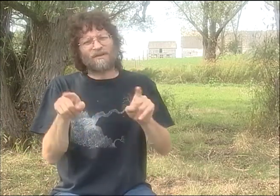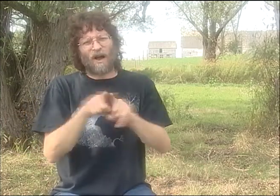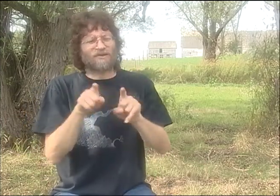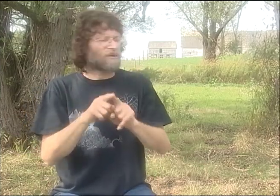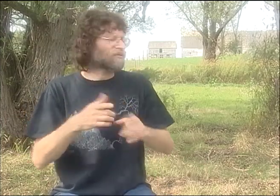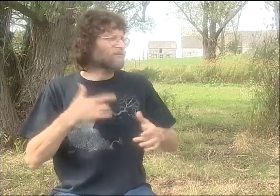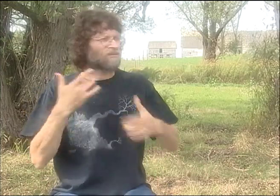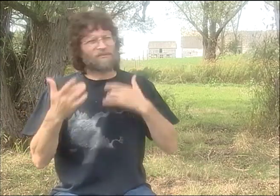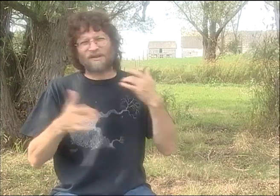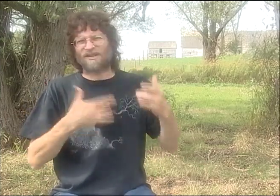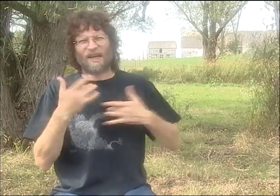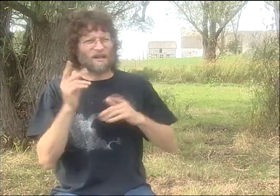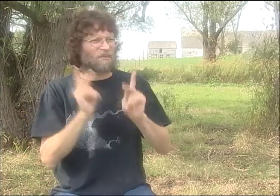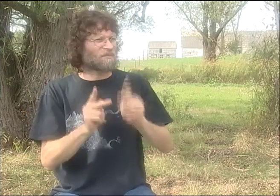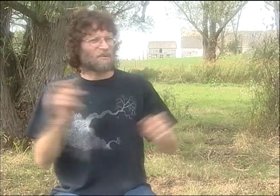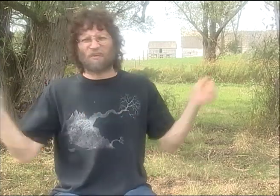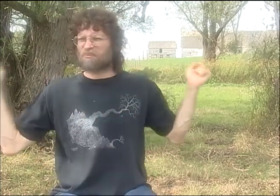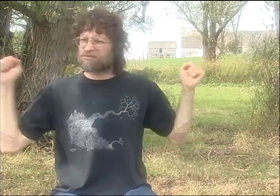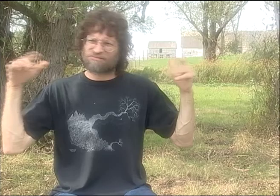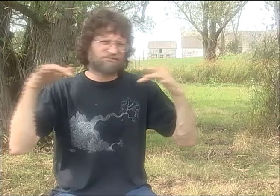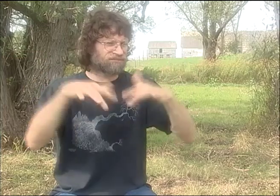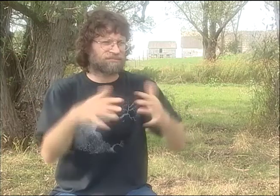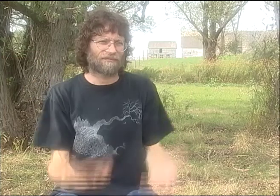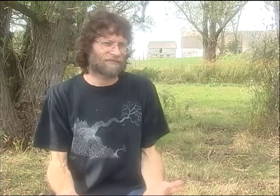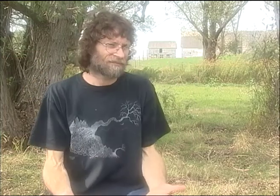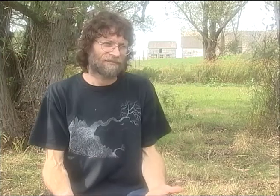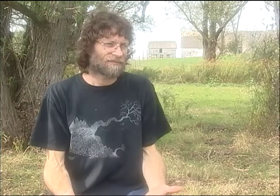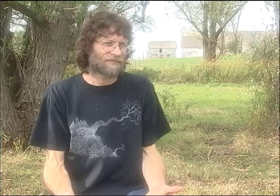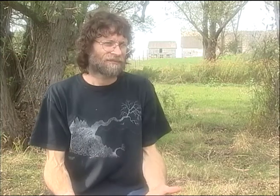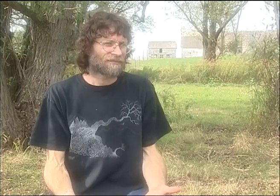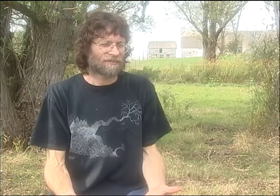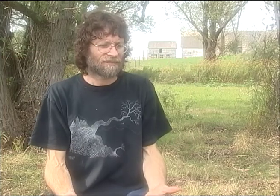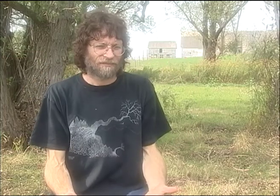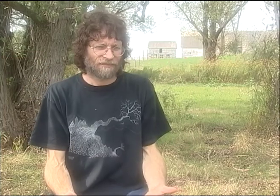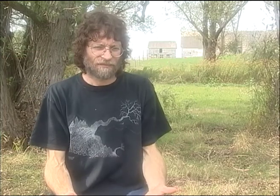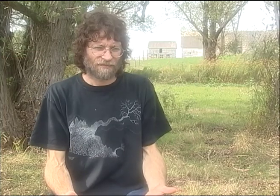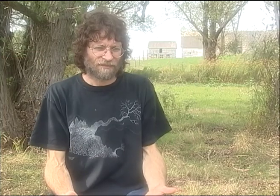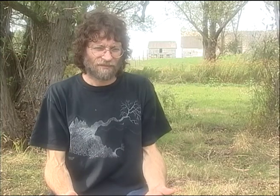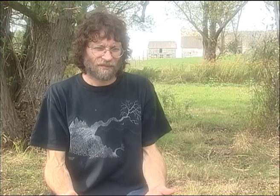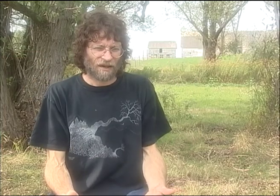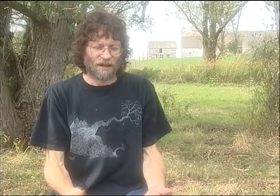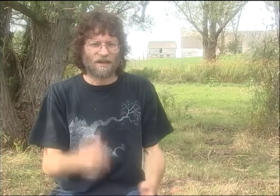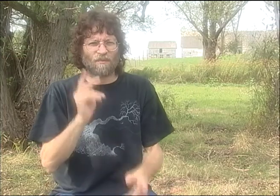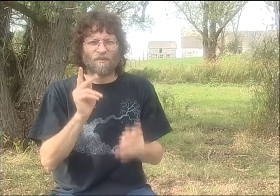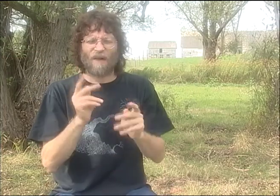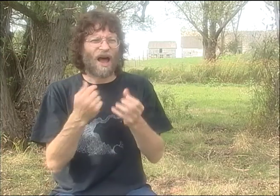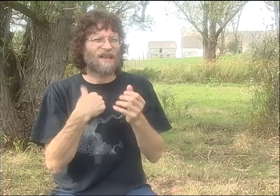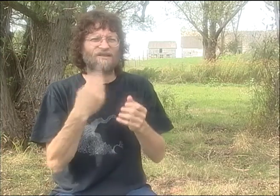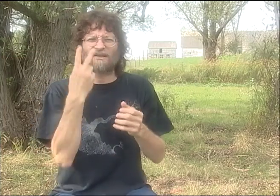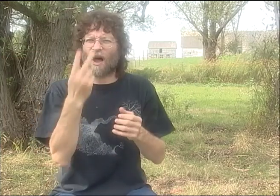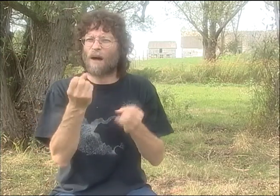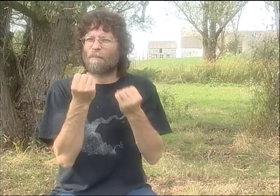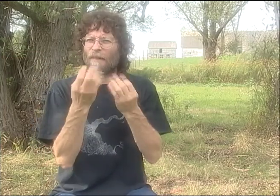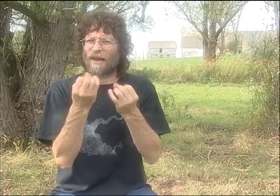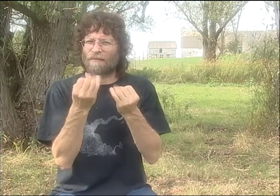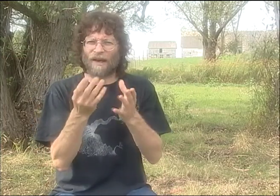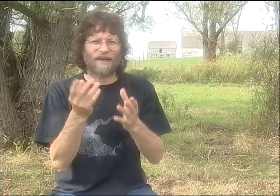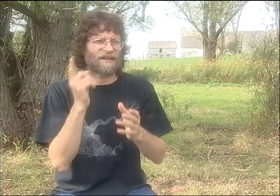AND I HAD TO LEARN. BUT AT THE CONFERENCE, IT WAS ALSO SO EXCITING 'CAUSE SO MANY PEOPLE CAME.